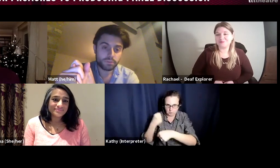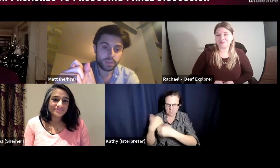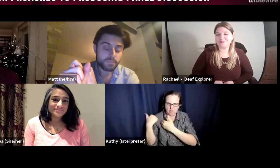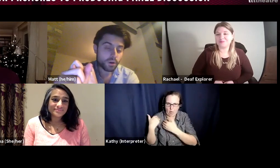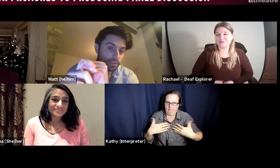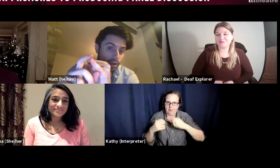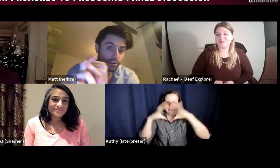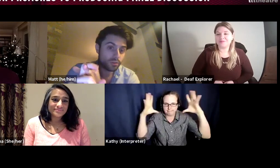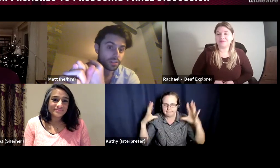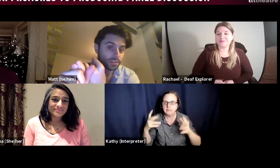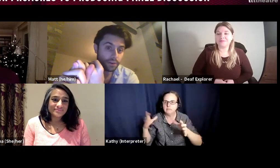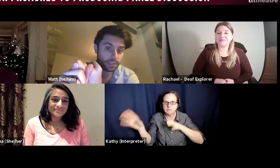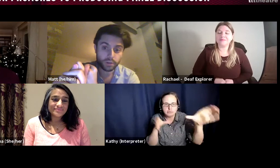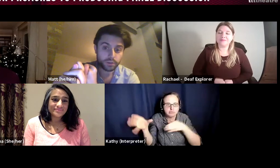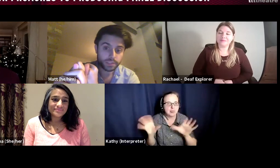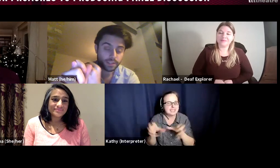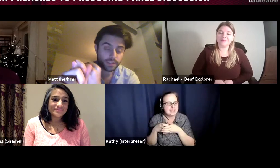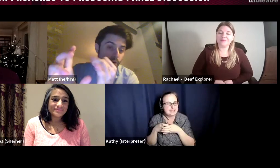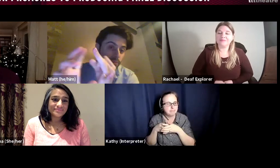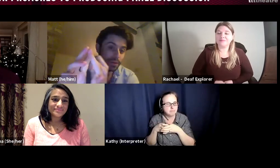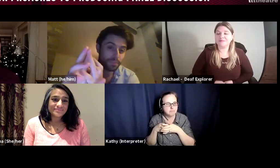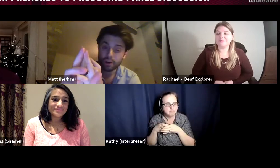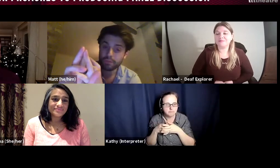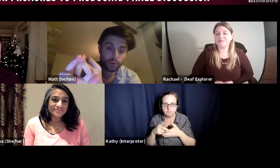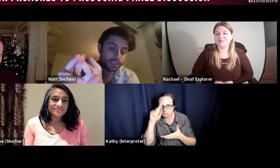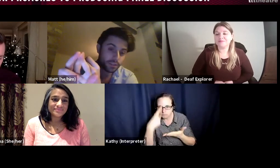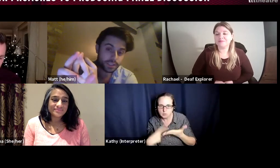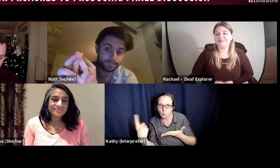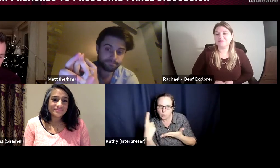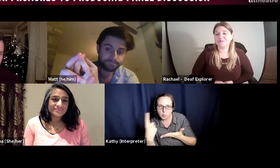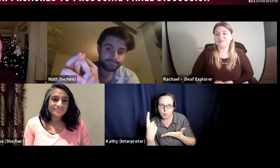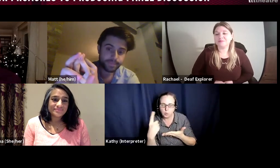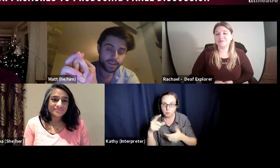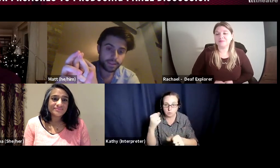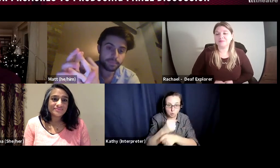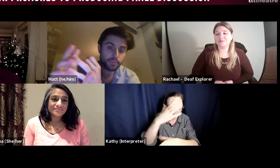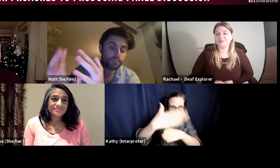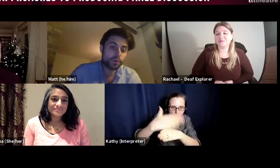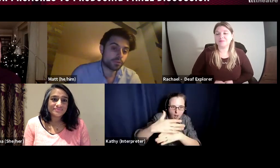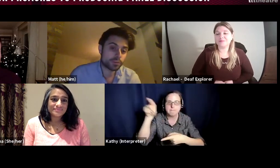might decide who does various roles, they might be part of appointing the team, part of trying to